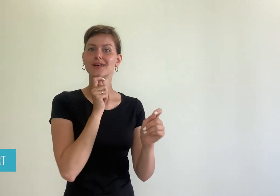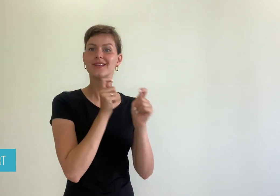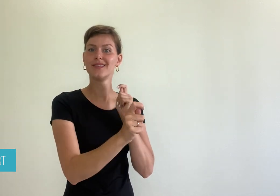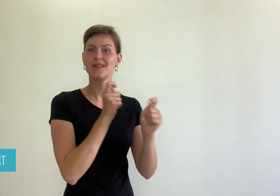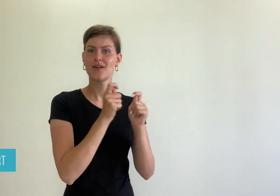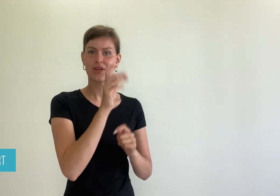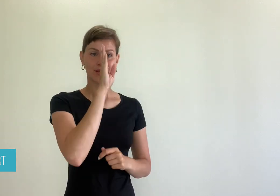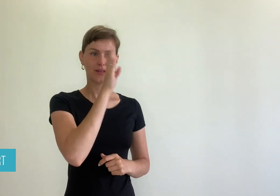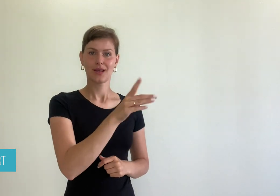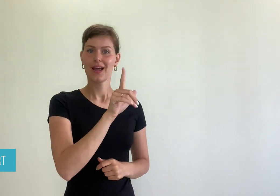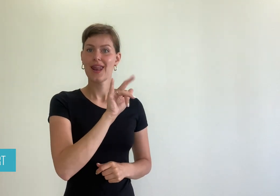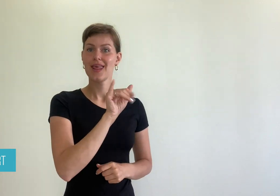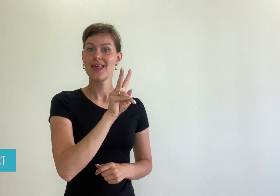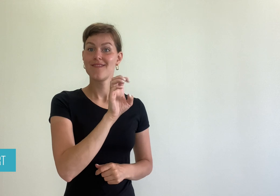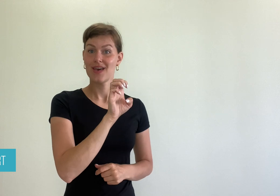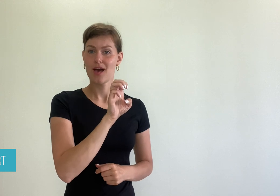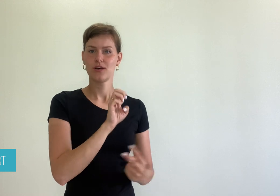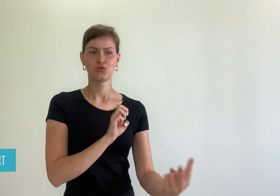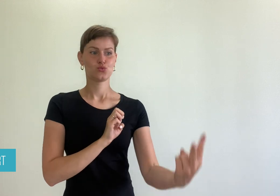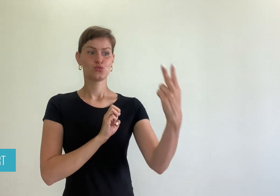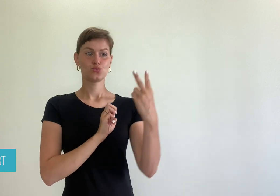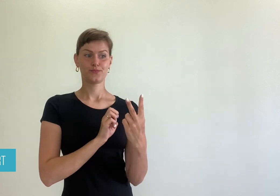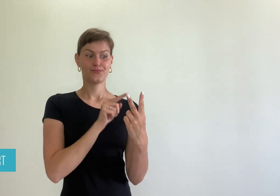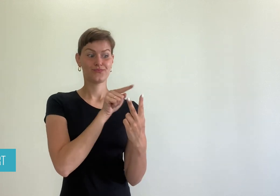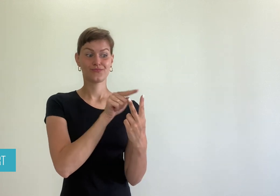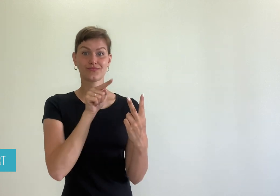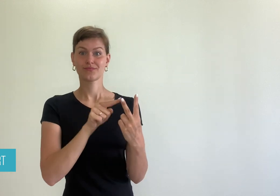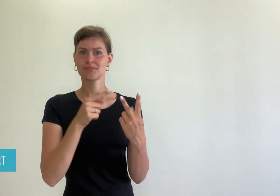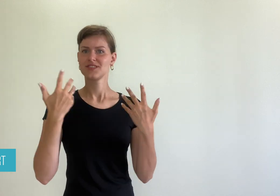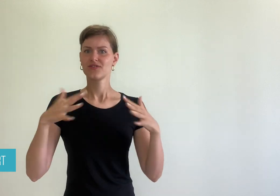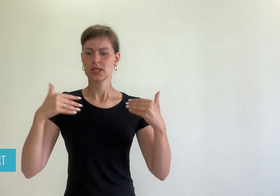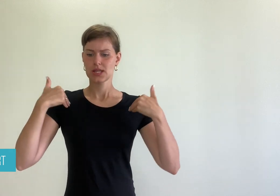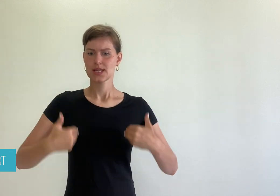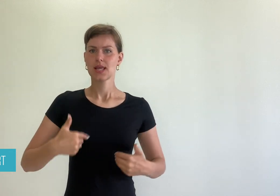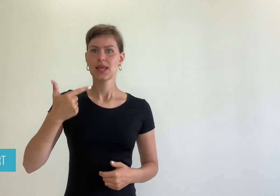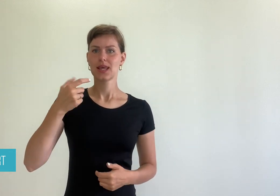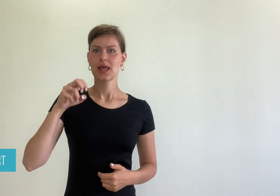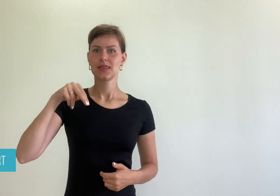interviewed two Deaf transgender people. One of them was Russian